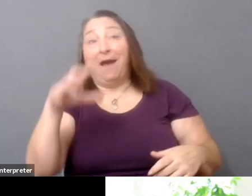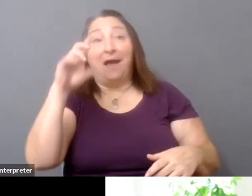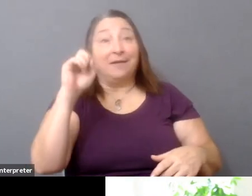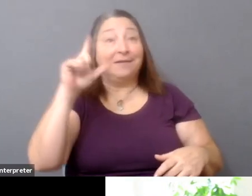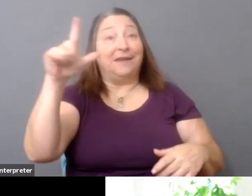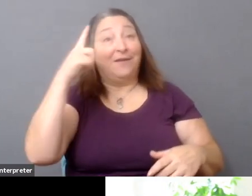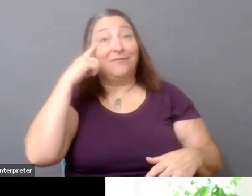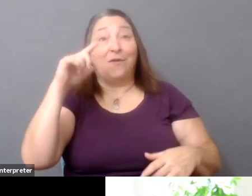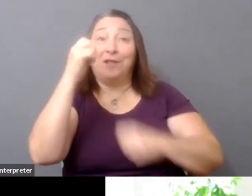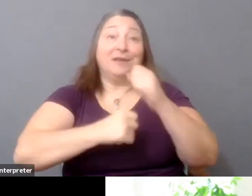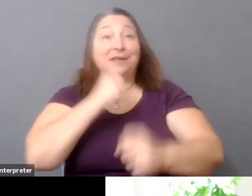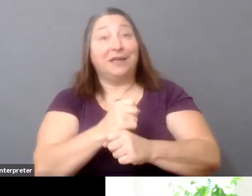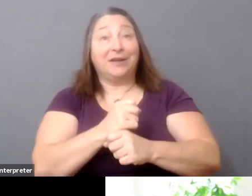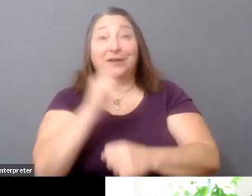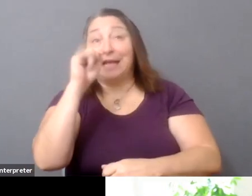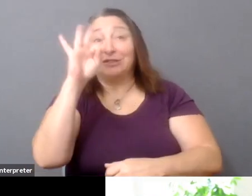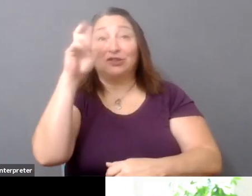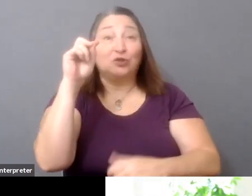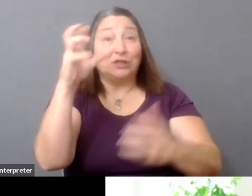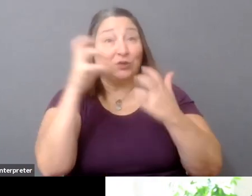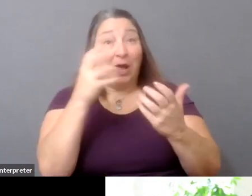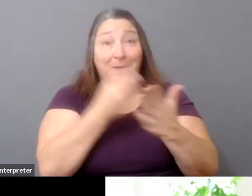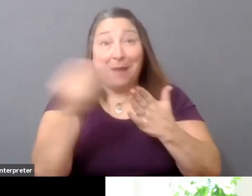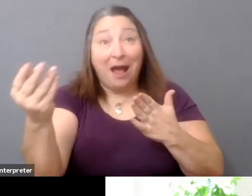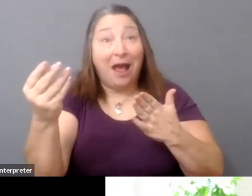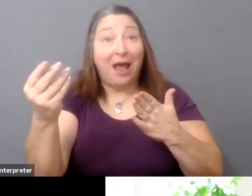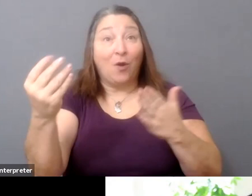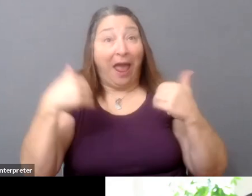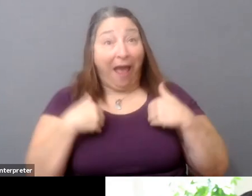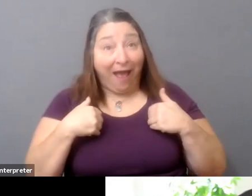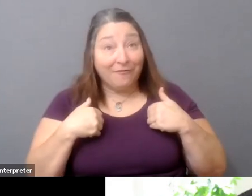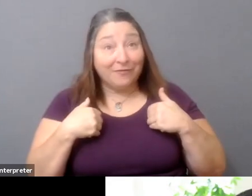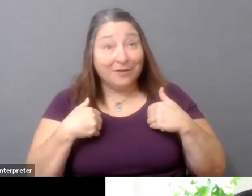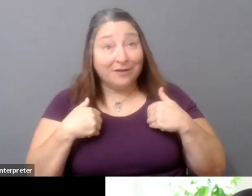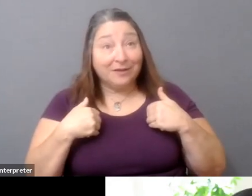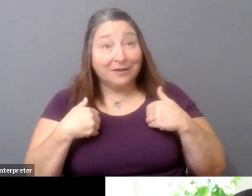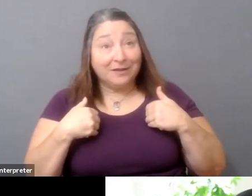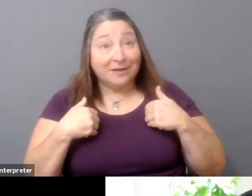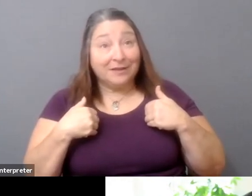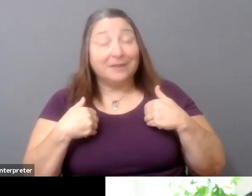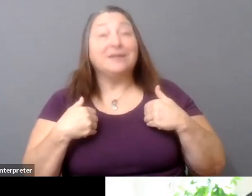that studios want to get into or what have you, you know, you've got that language already in there that might then